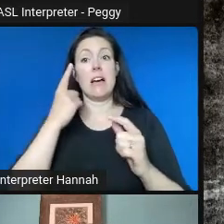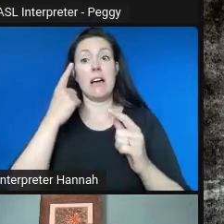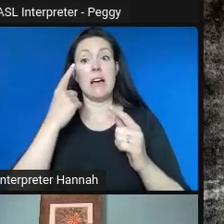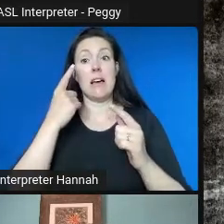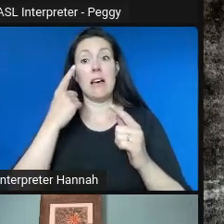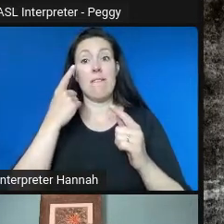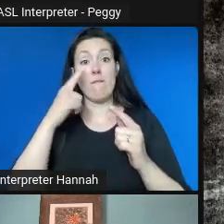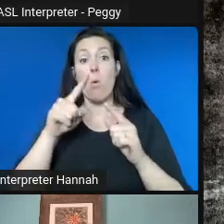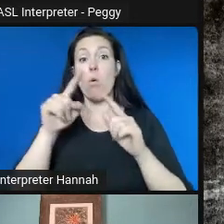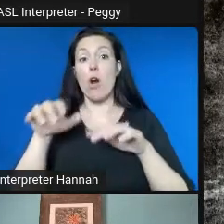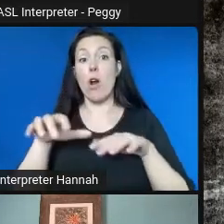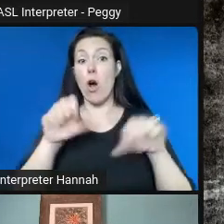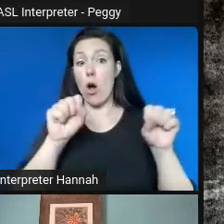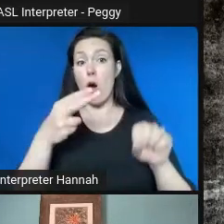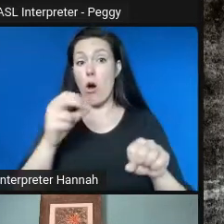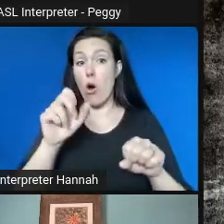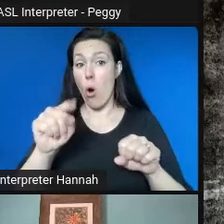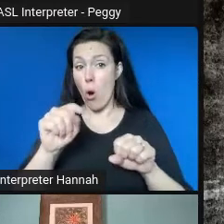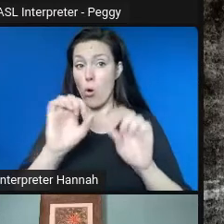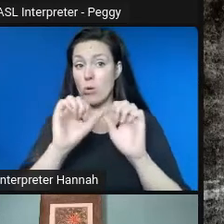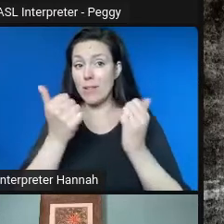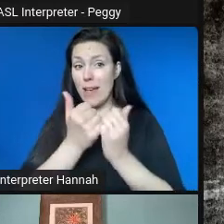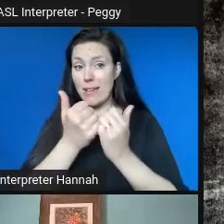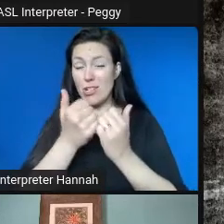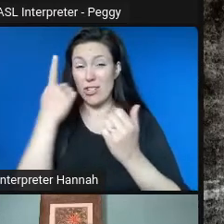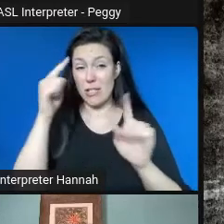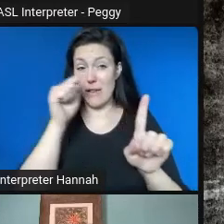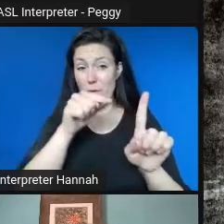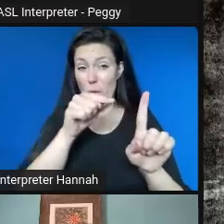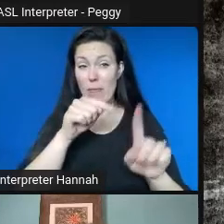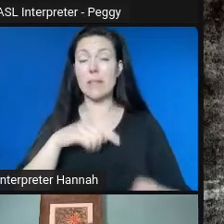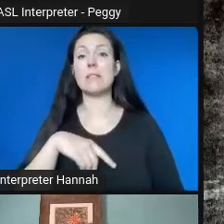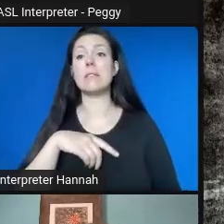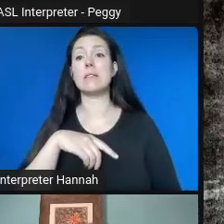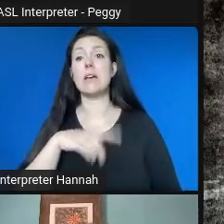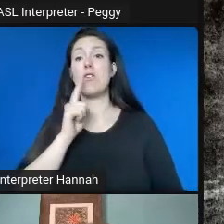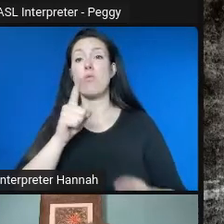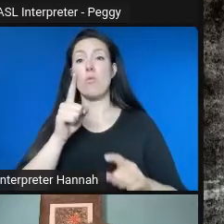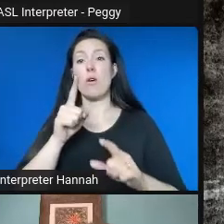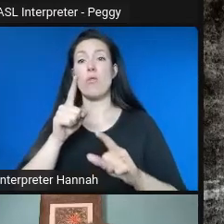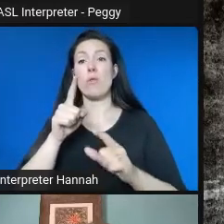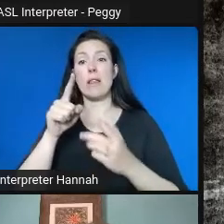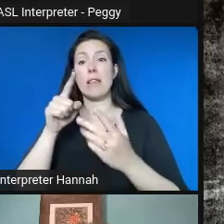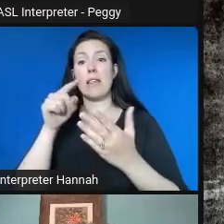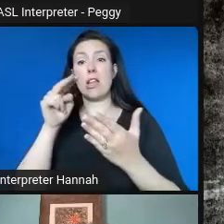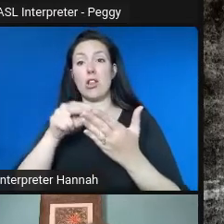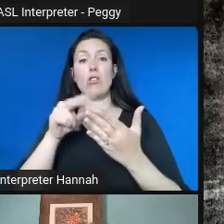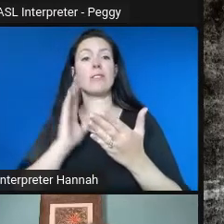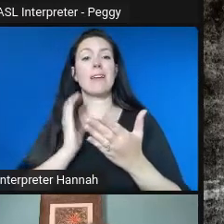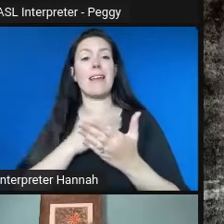like this, we really looked at Eleanor, our artist, as